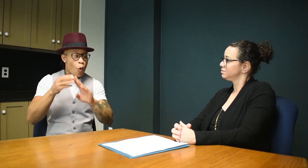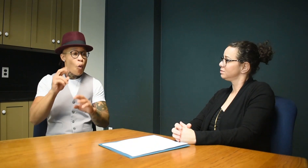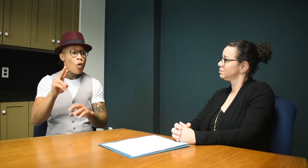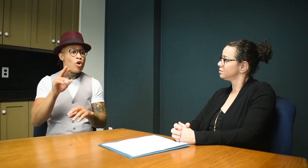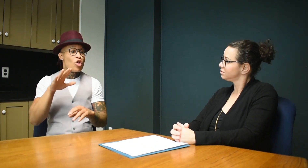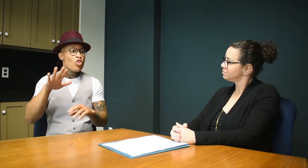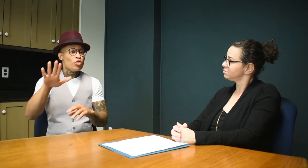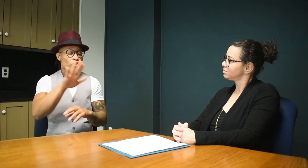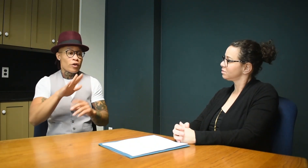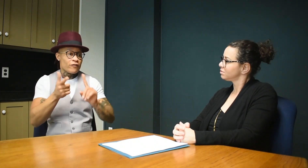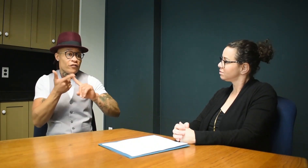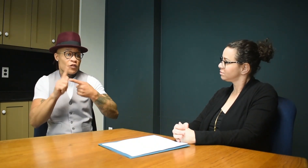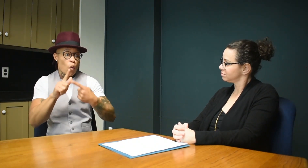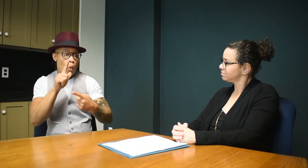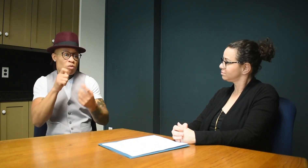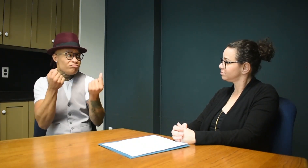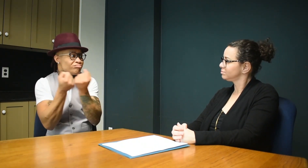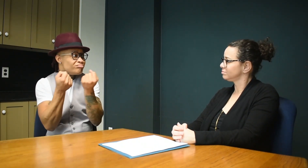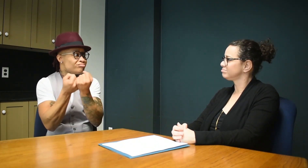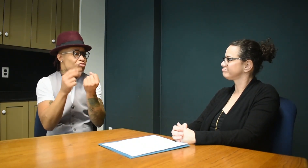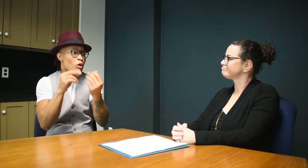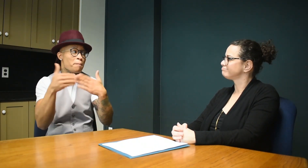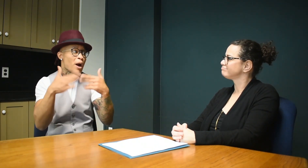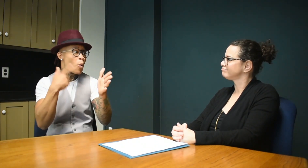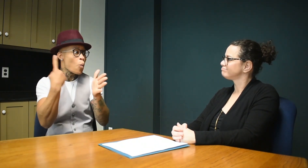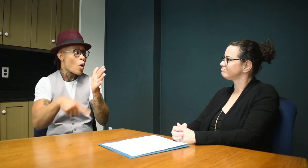In the community, friends who support you no matter what.